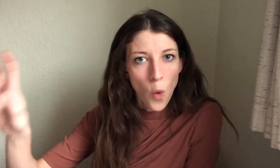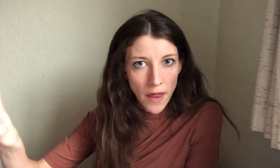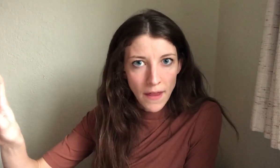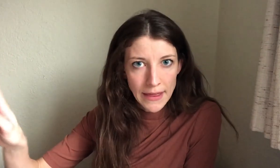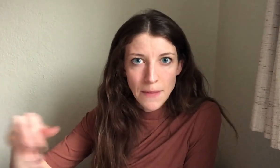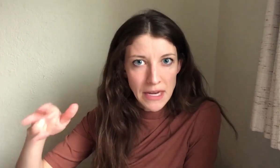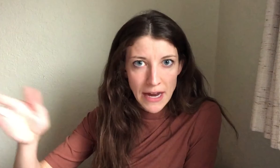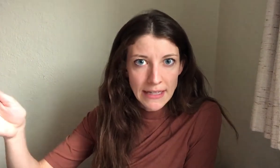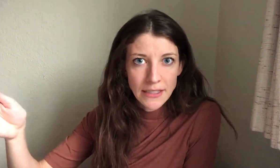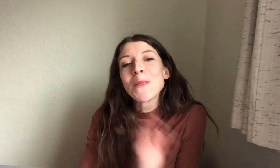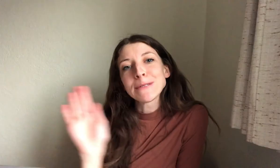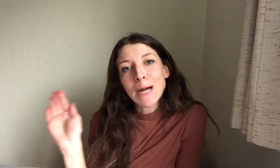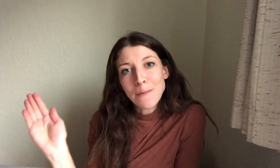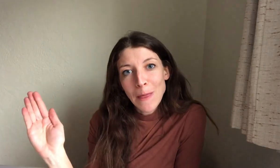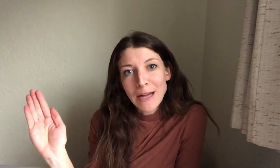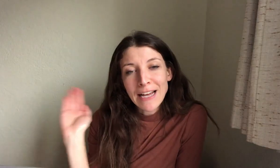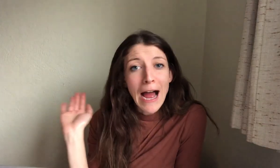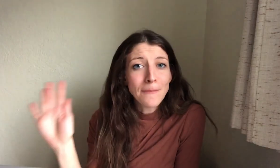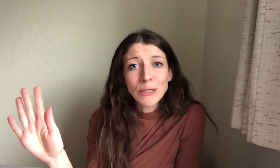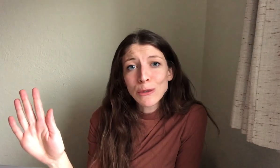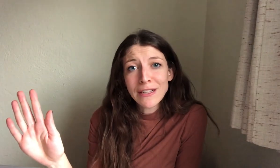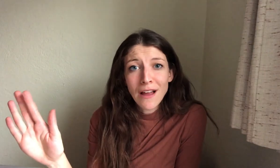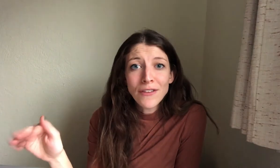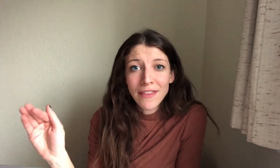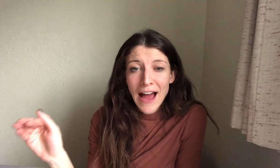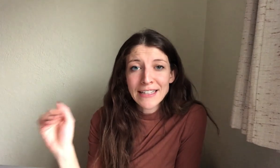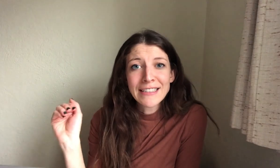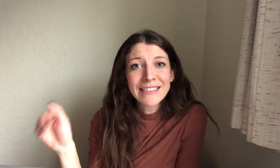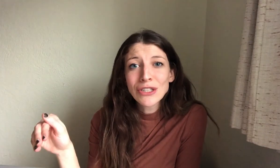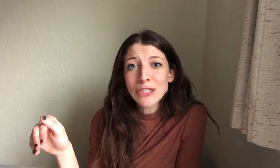one like the mini mic does, those are kind of my thoughts. I absolutely loved that. I still need to